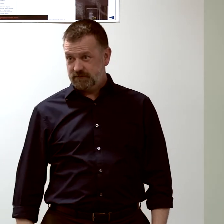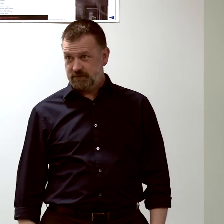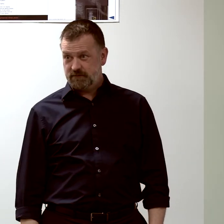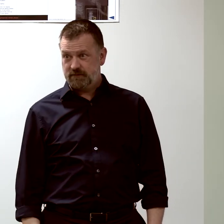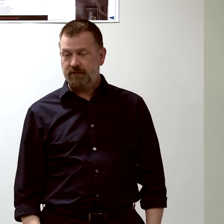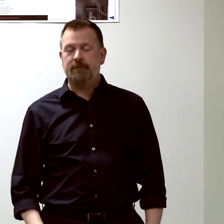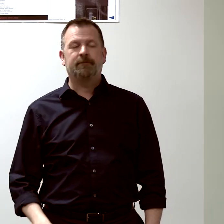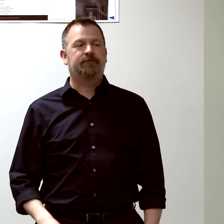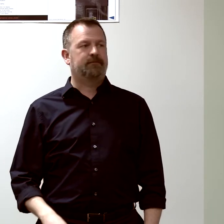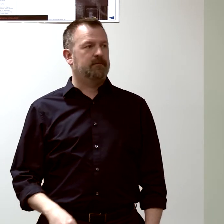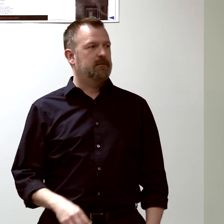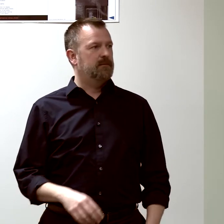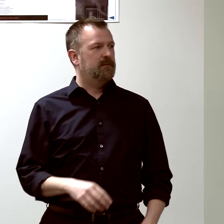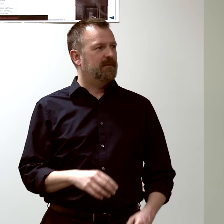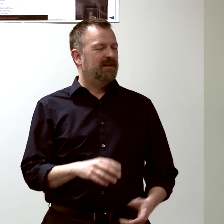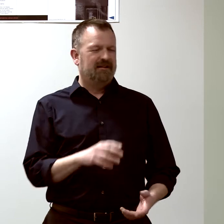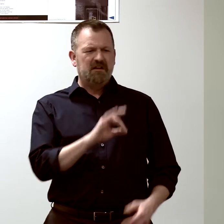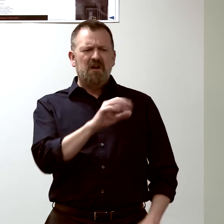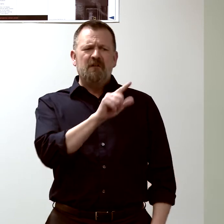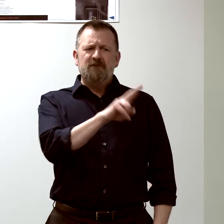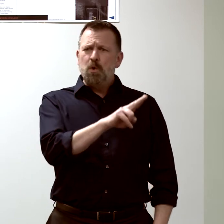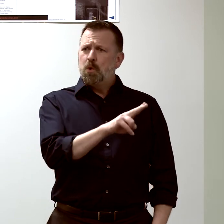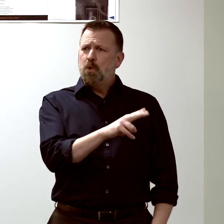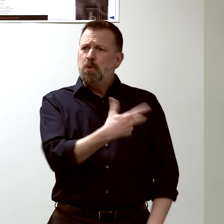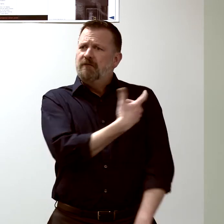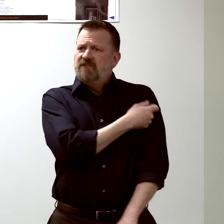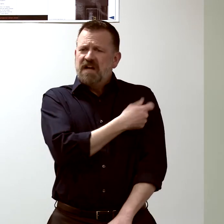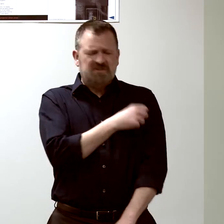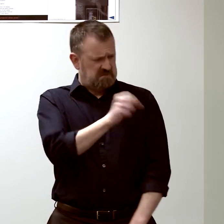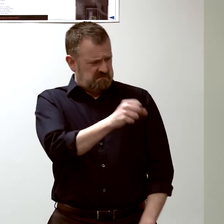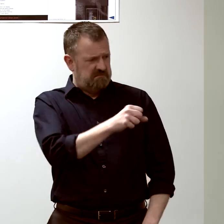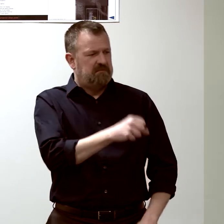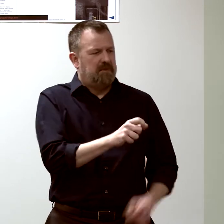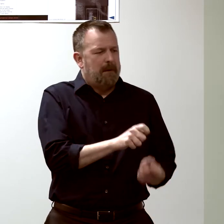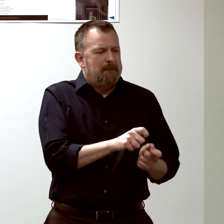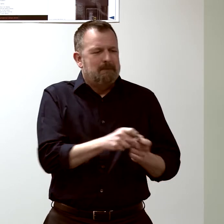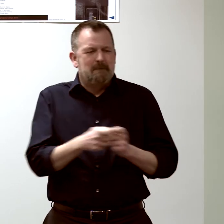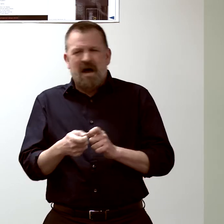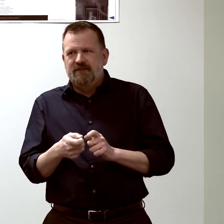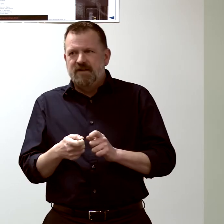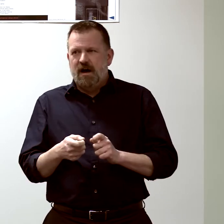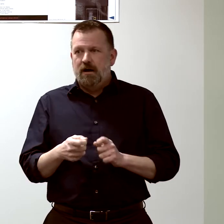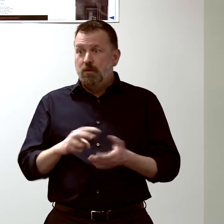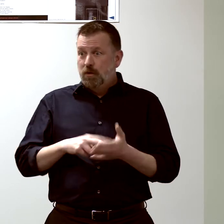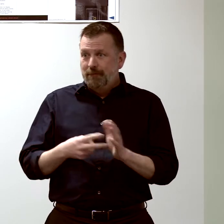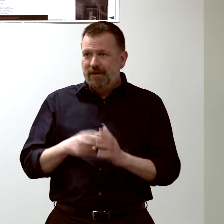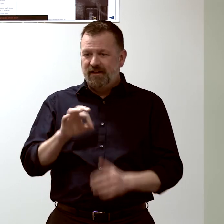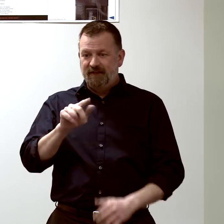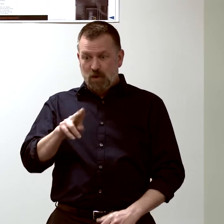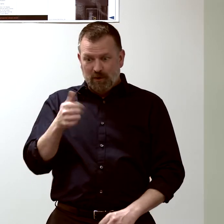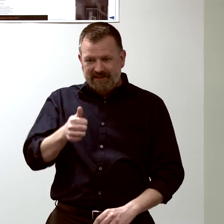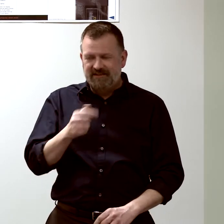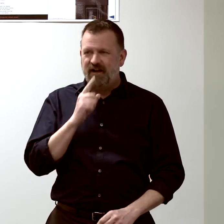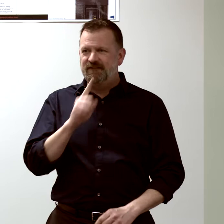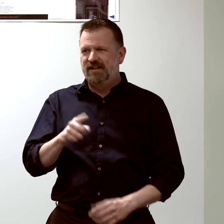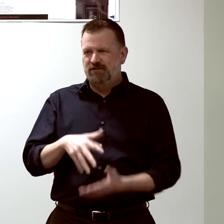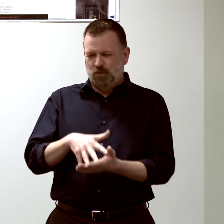It's a modified flu vaccine. So the flu strain is very weak, and it gets squirted